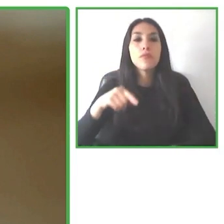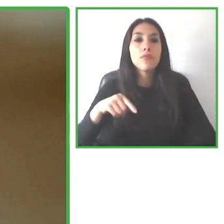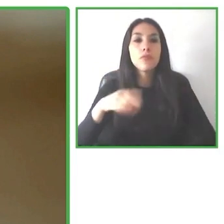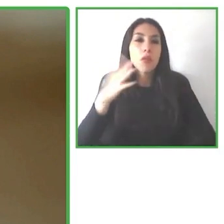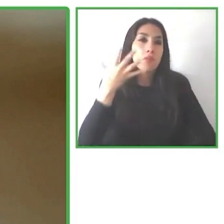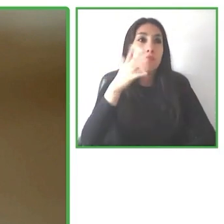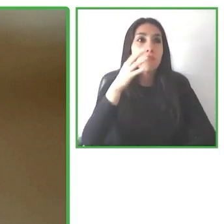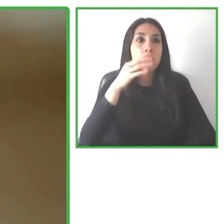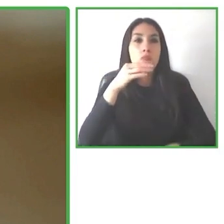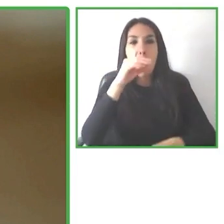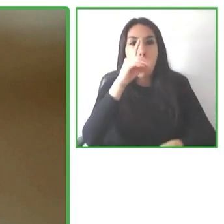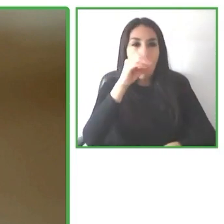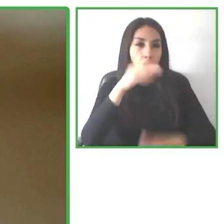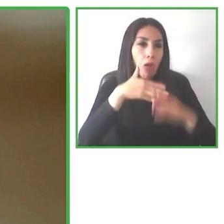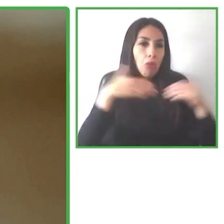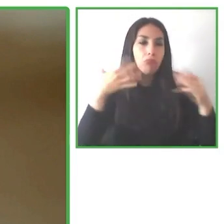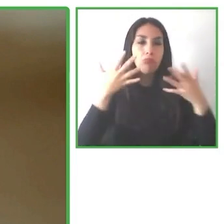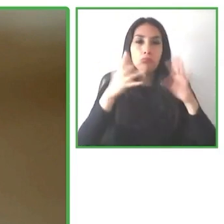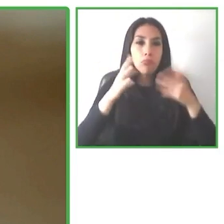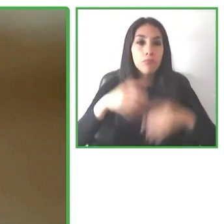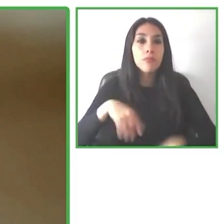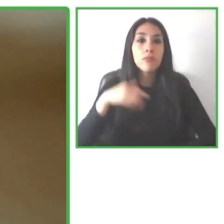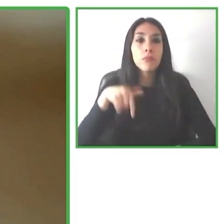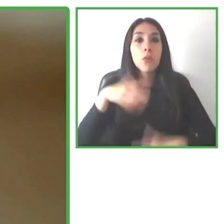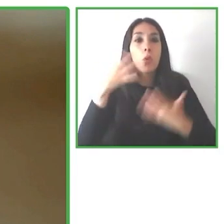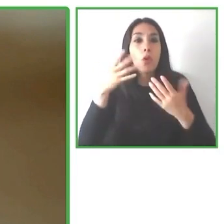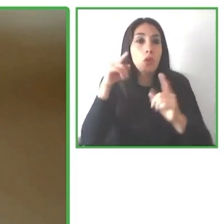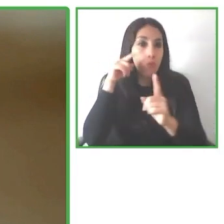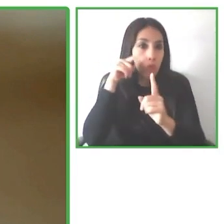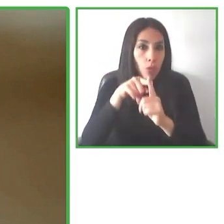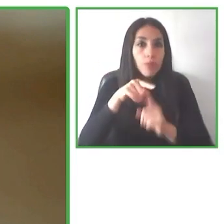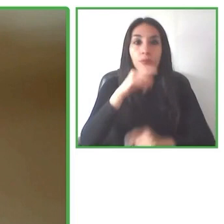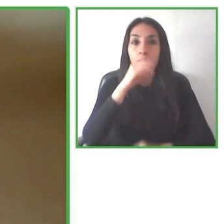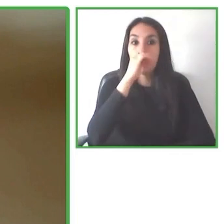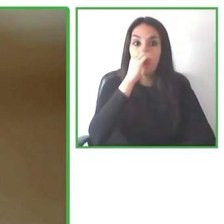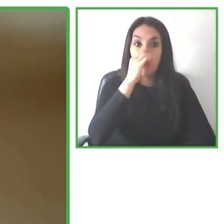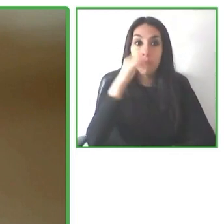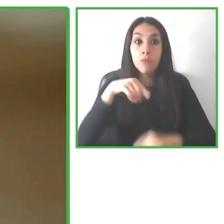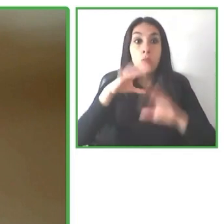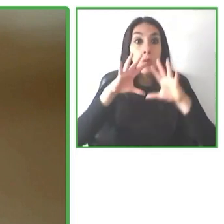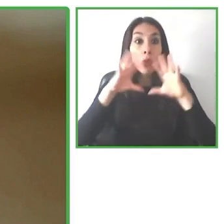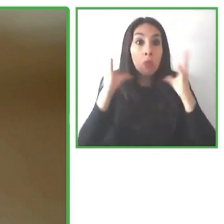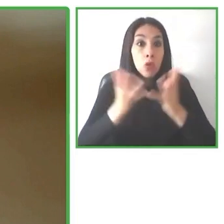And it's a very comprehensive, holistic outlook within our foundation.